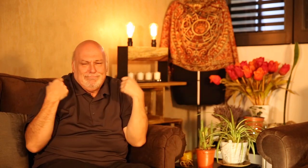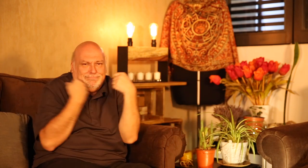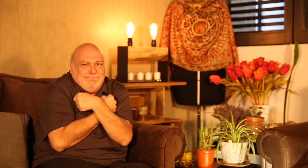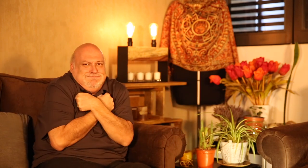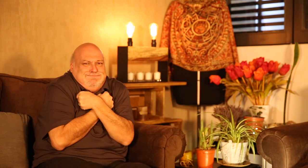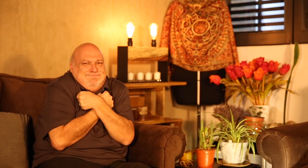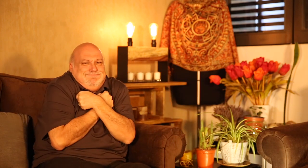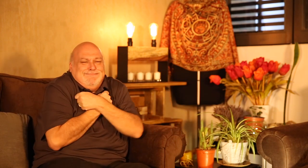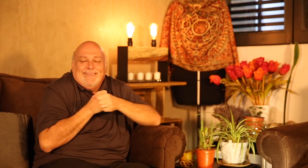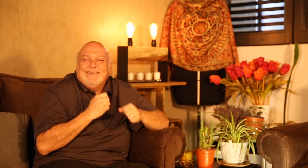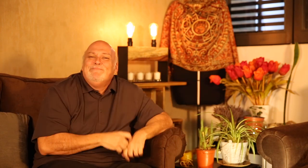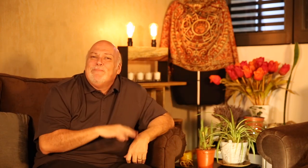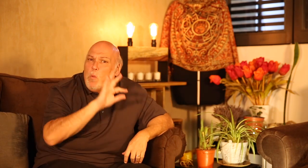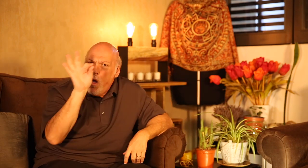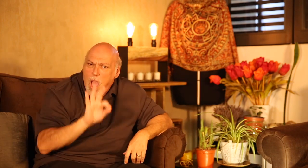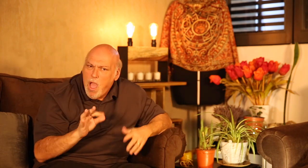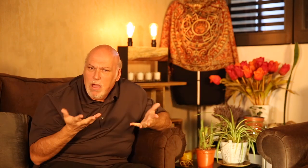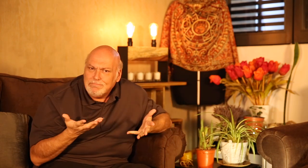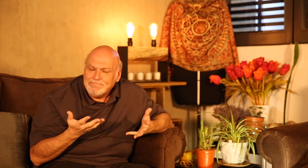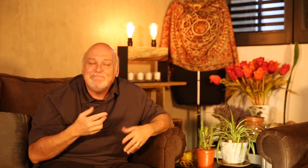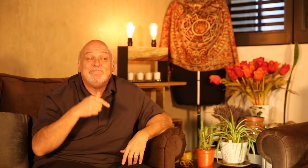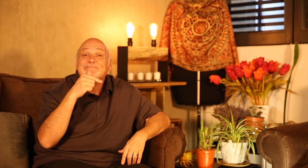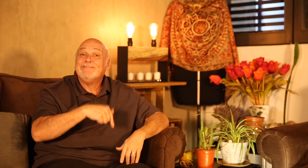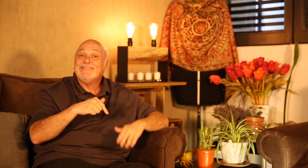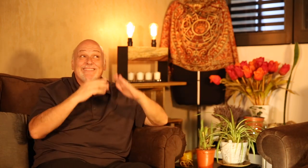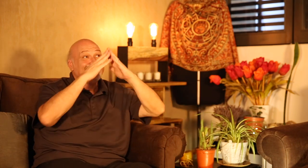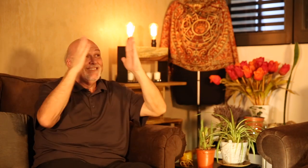It was cold here. Why's that? This house doesn’t